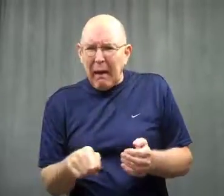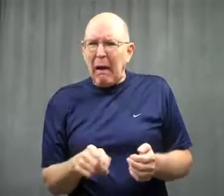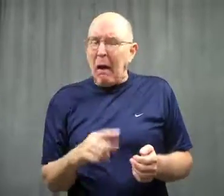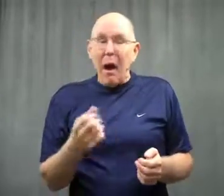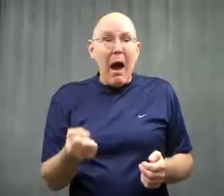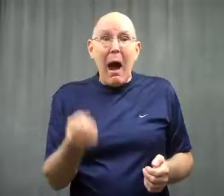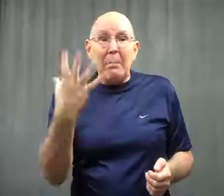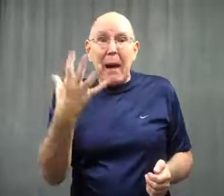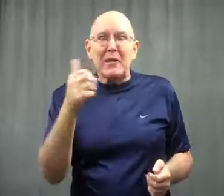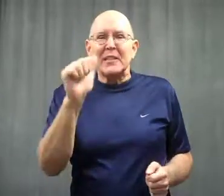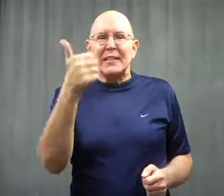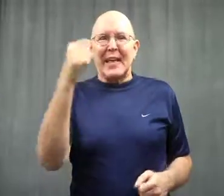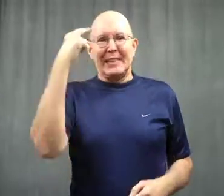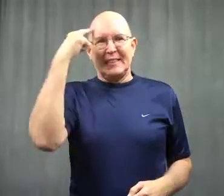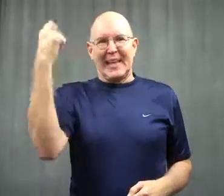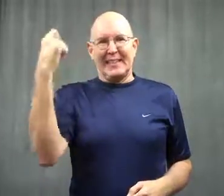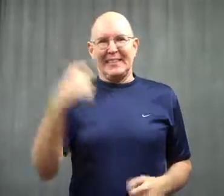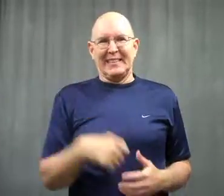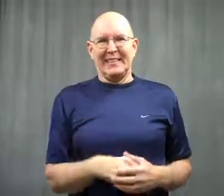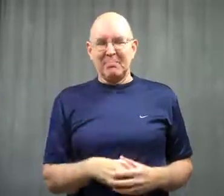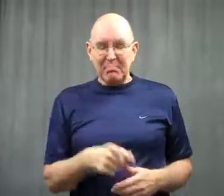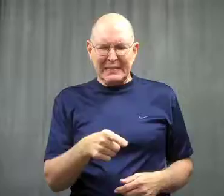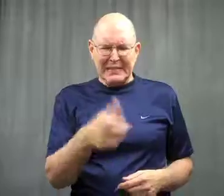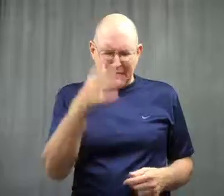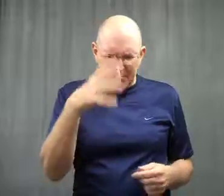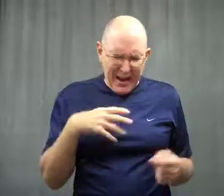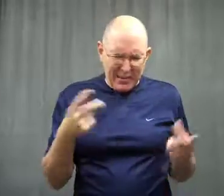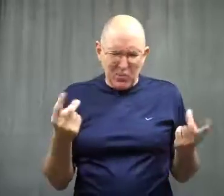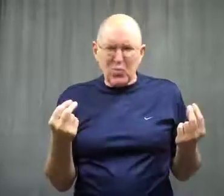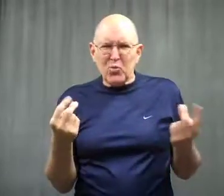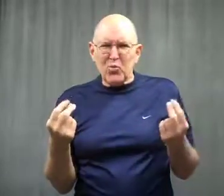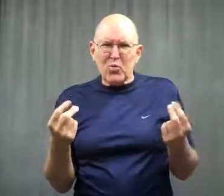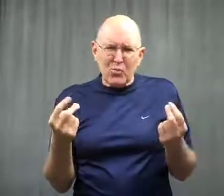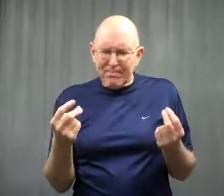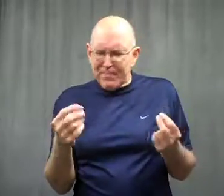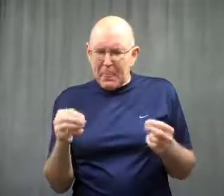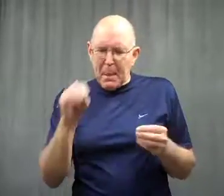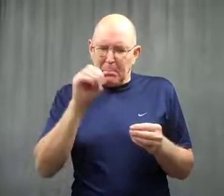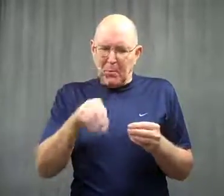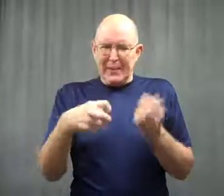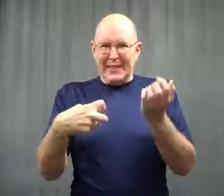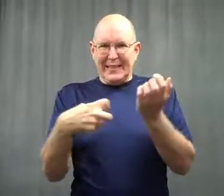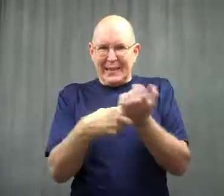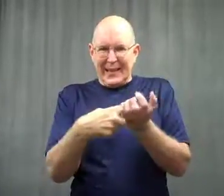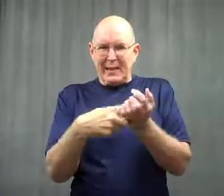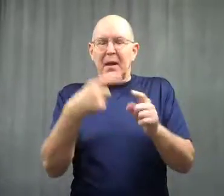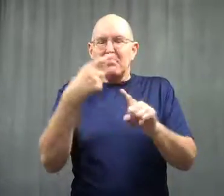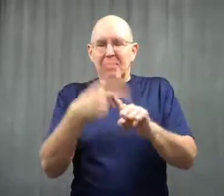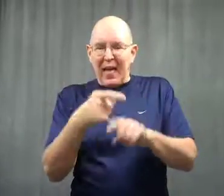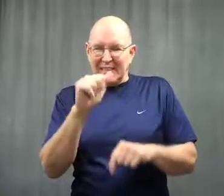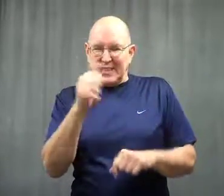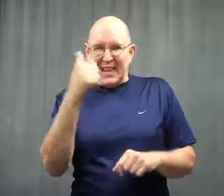The fine was 10 cents.